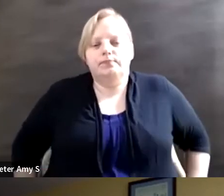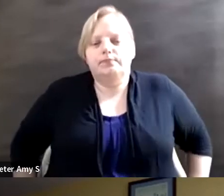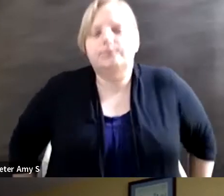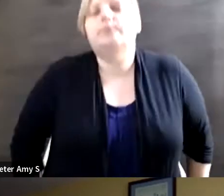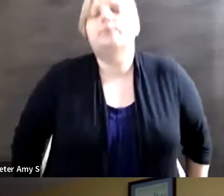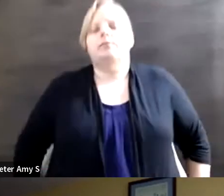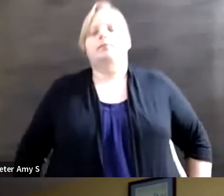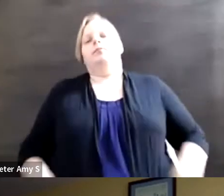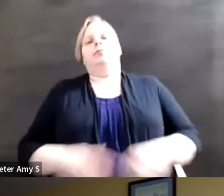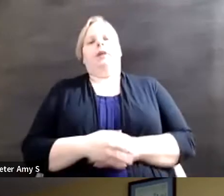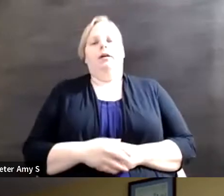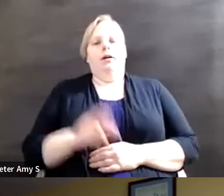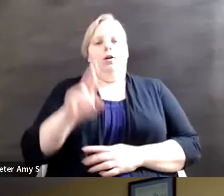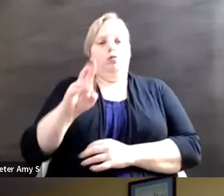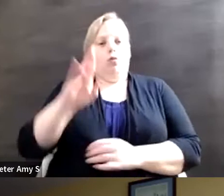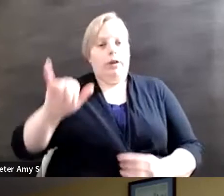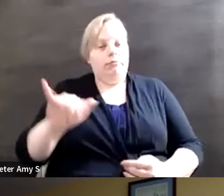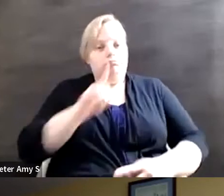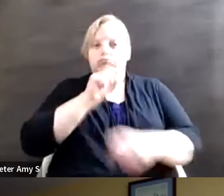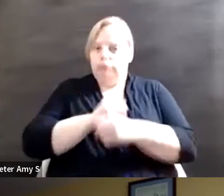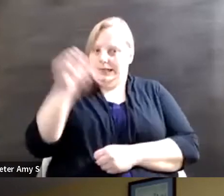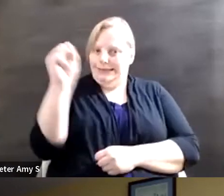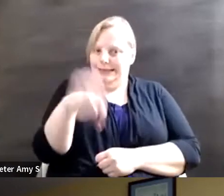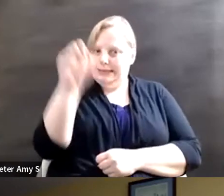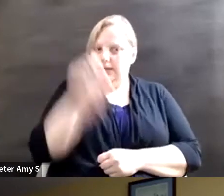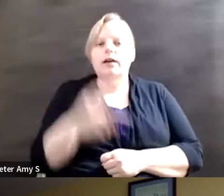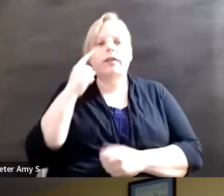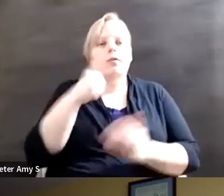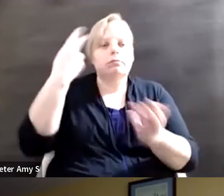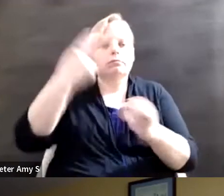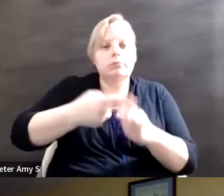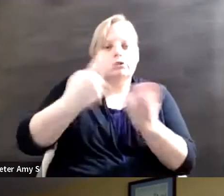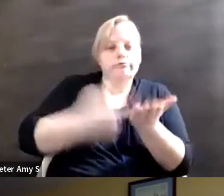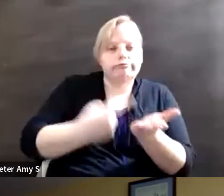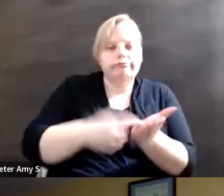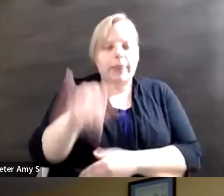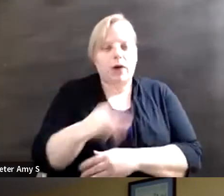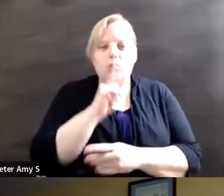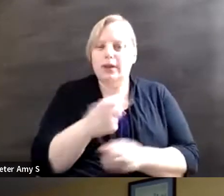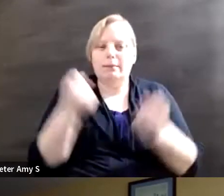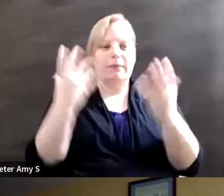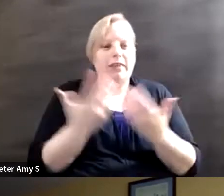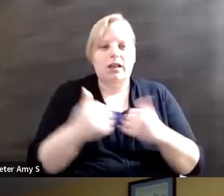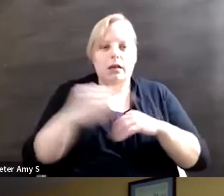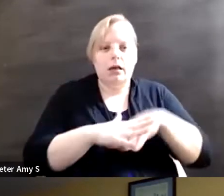Absolutely and I think that you guys sort of touched on this right, there's so much intersectionality. Professor Stein, you were talking about the intersection between